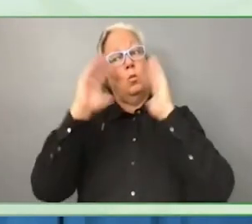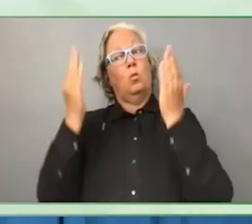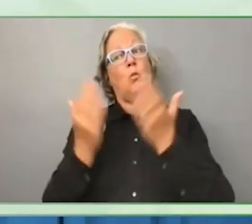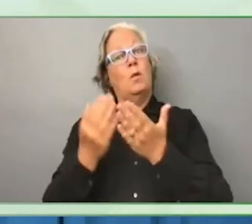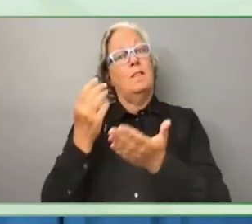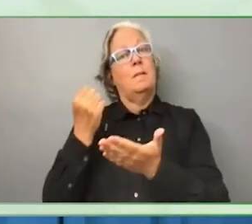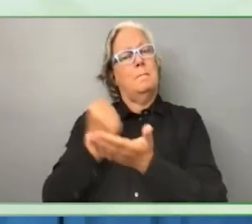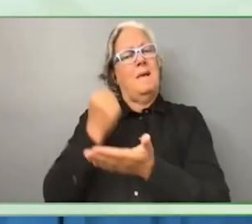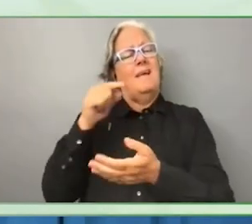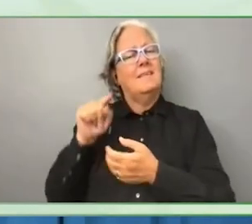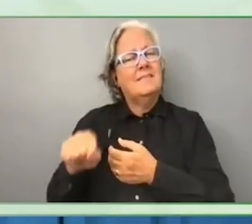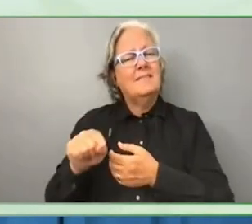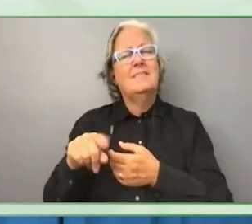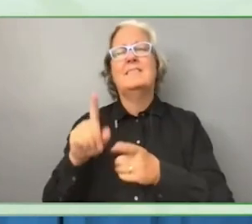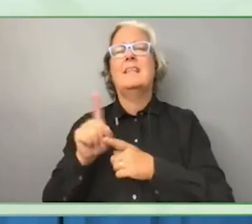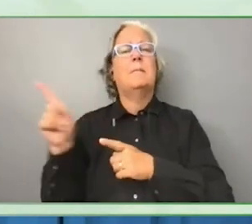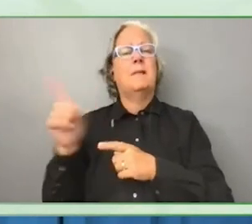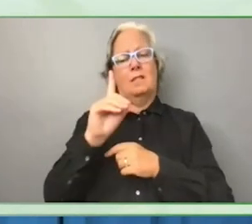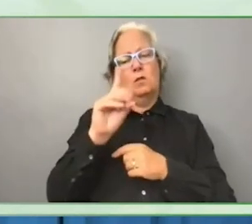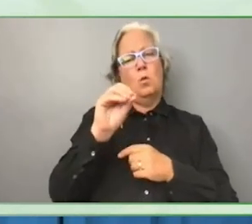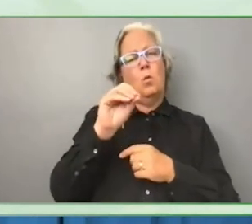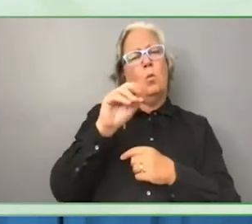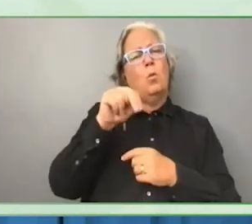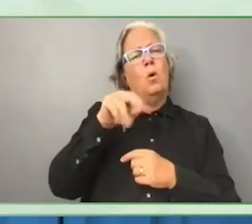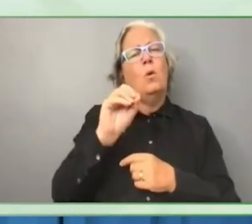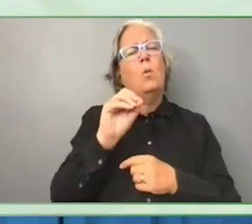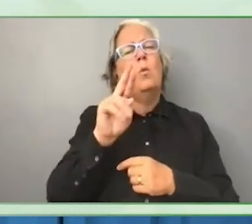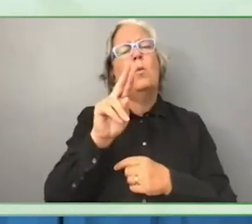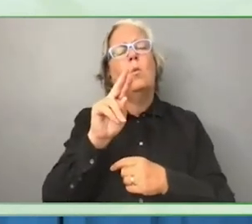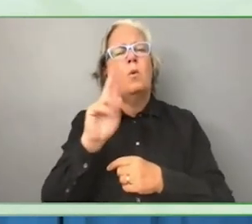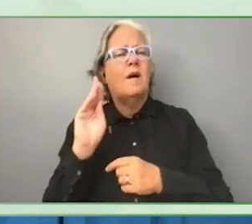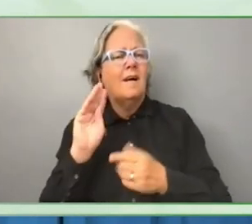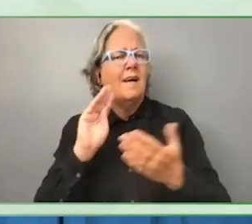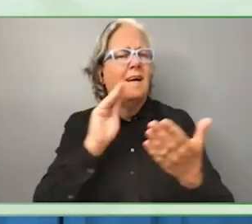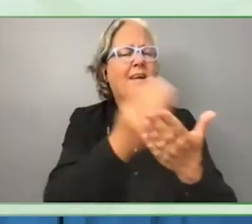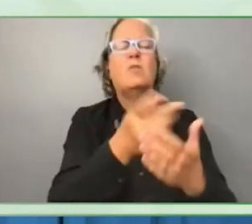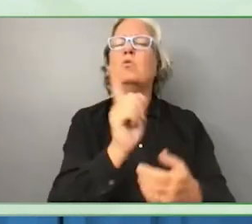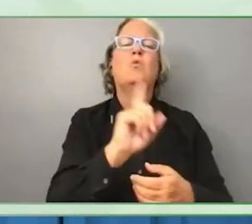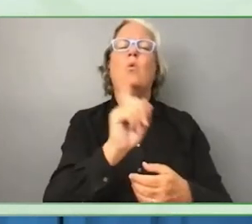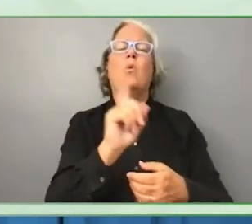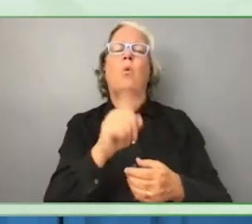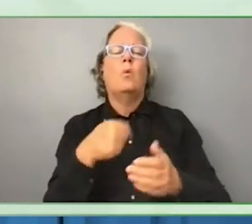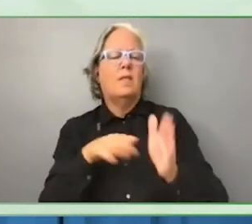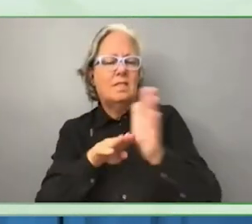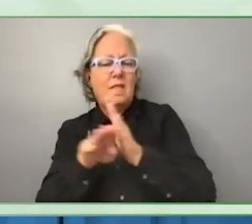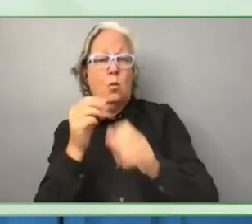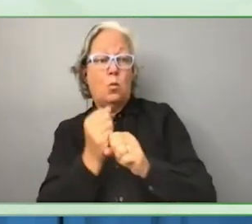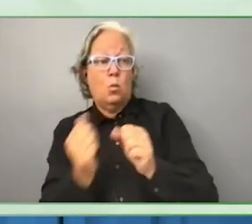donor agency, but a development partner that works with donors to enable funding.